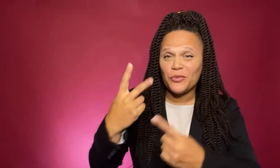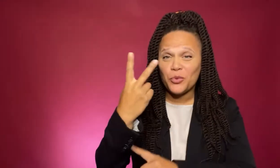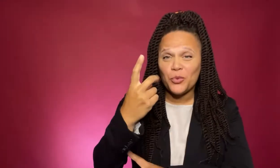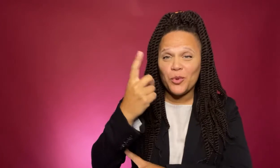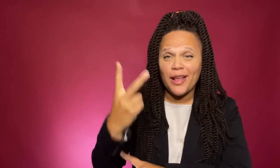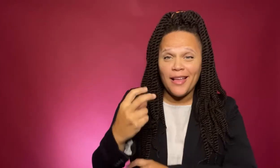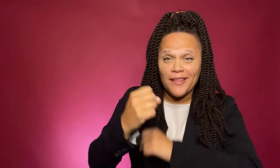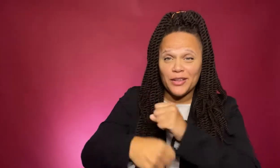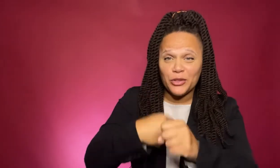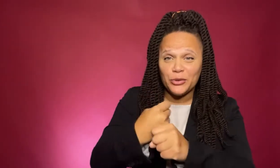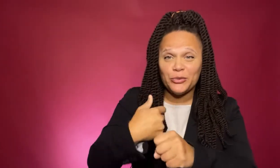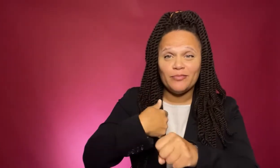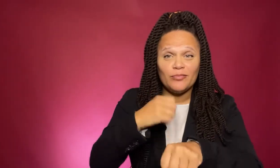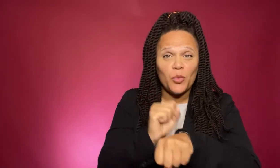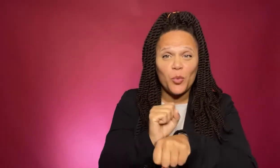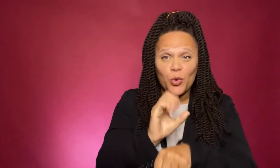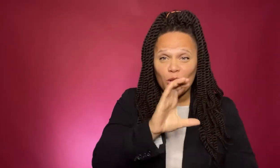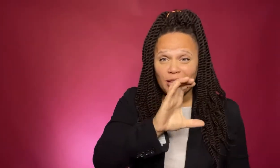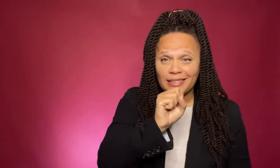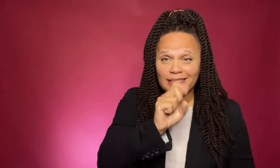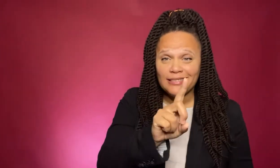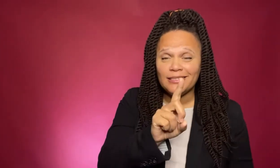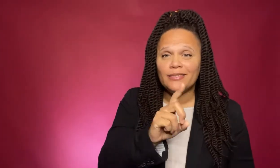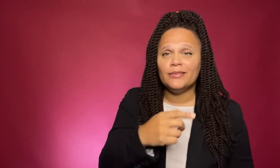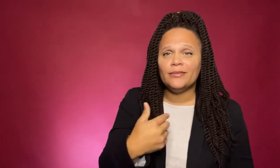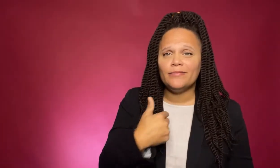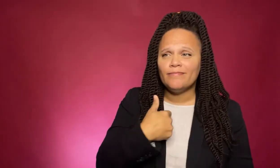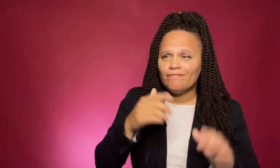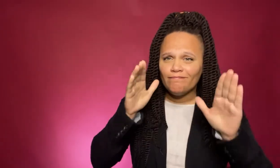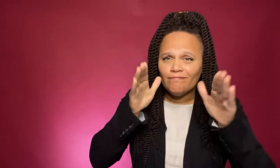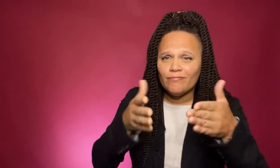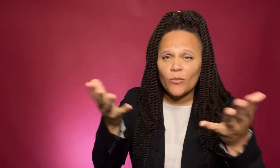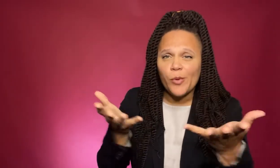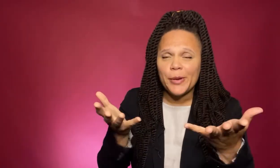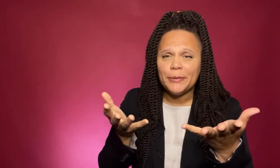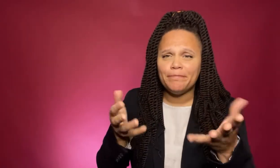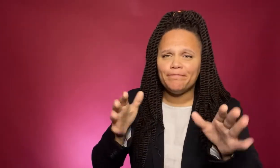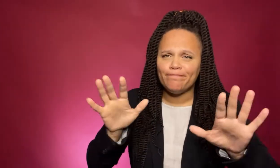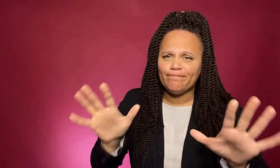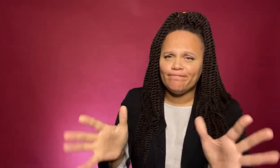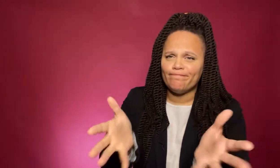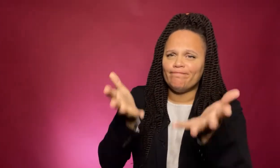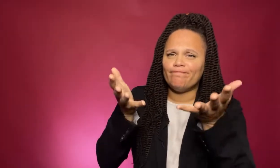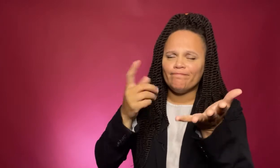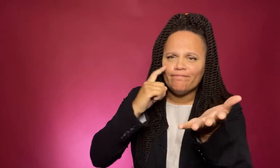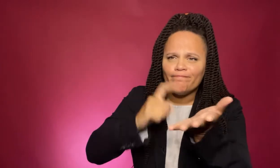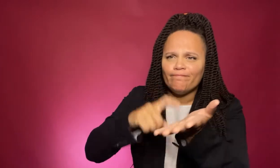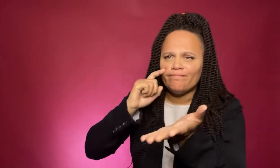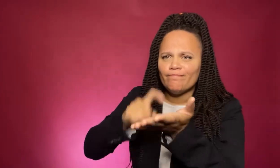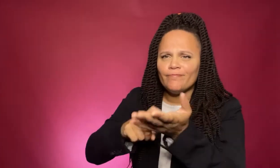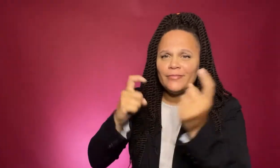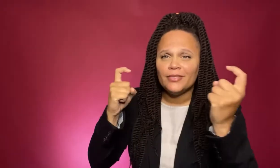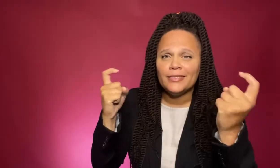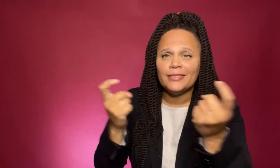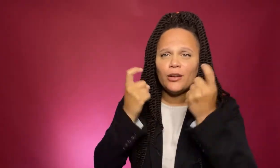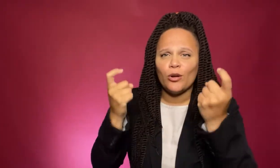Over the last two and a half years, I've worked at CSD to elevate, recognize, and celebrate